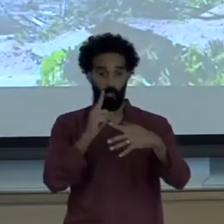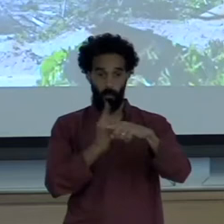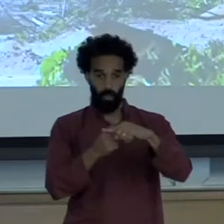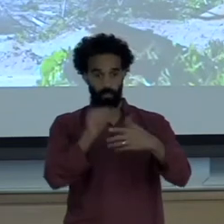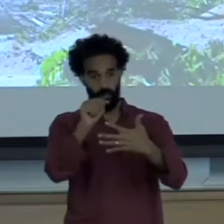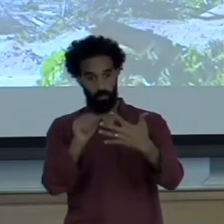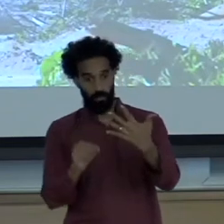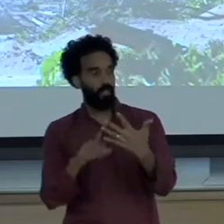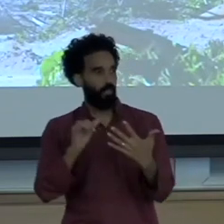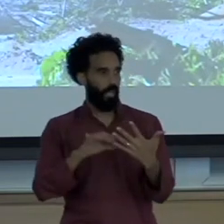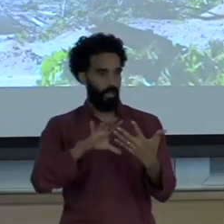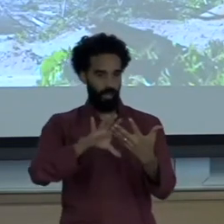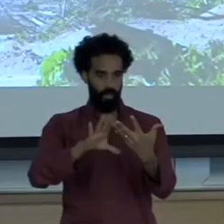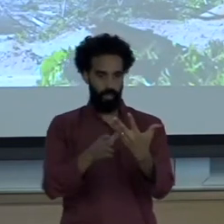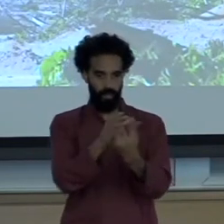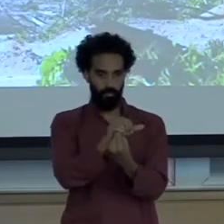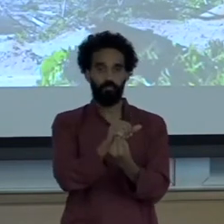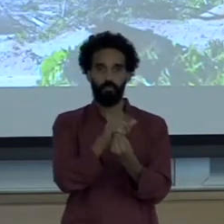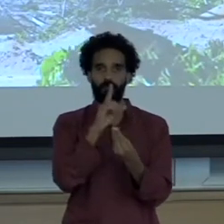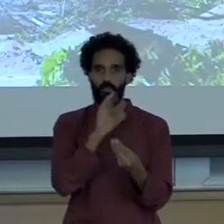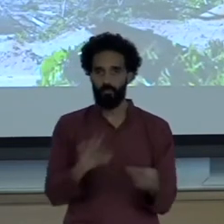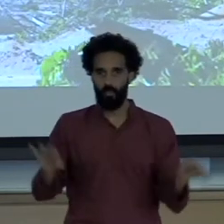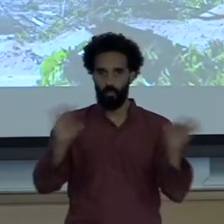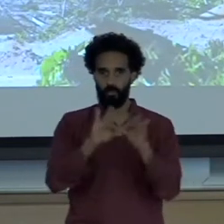This is a picture I took of deforestation on